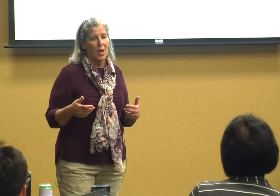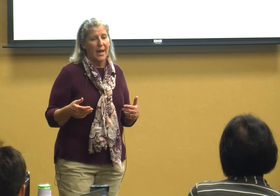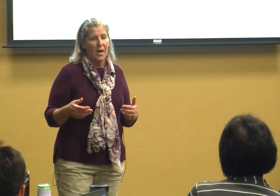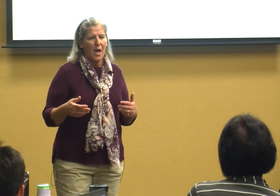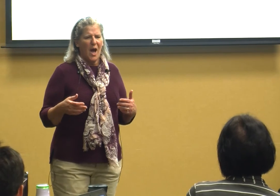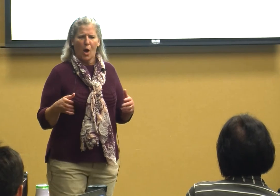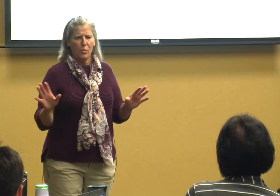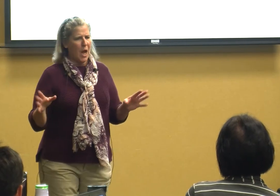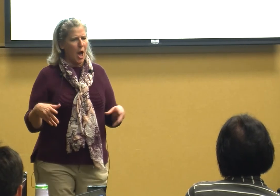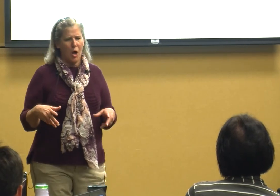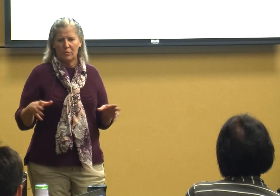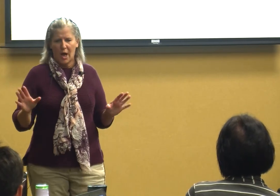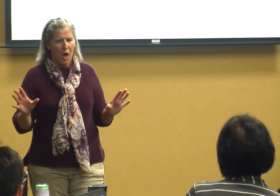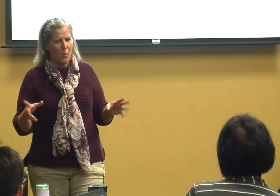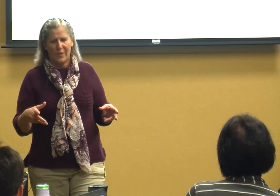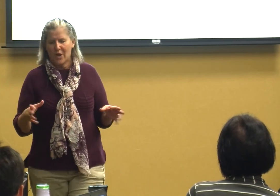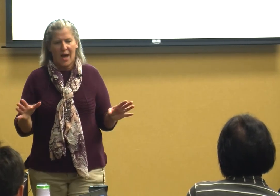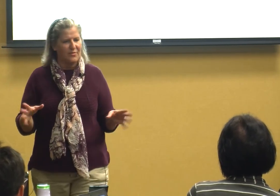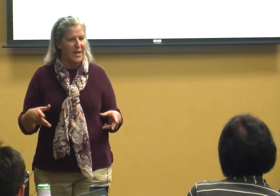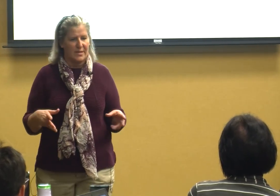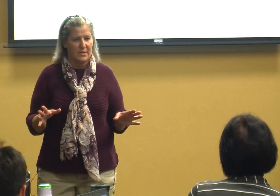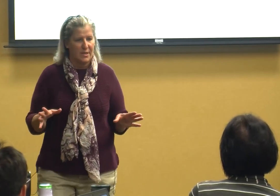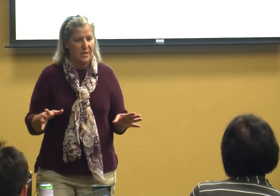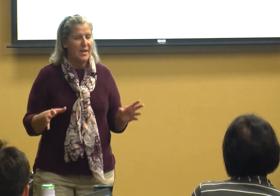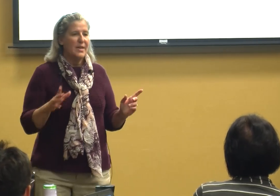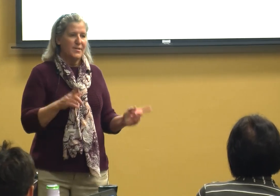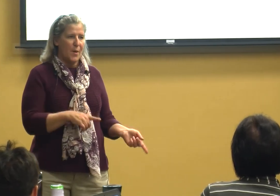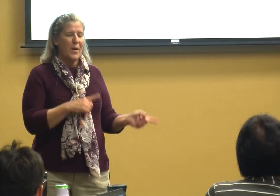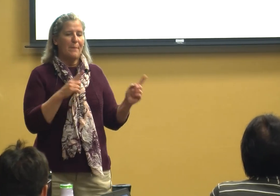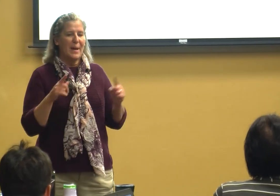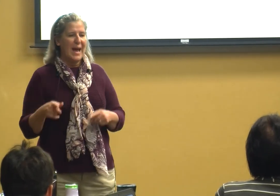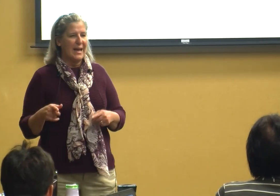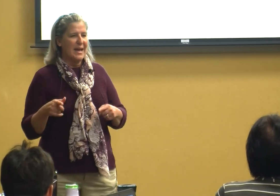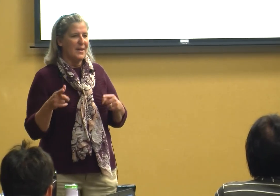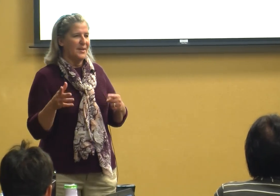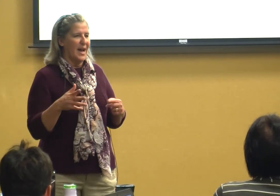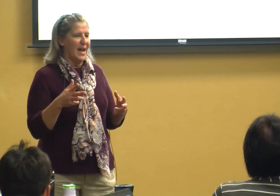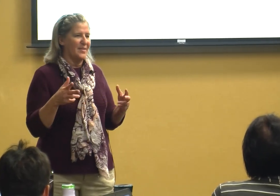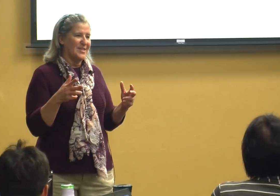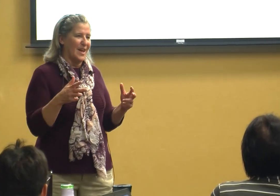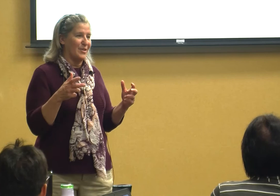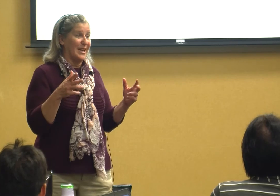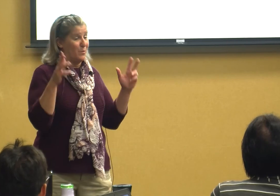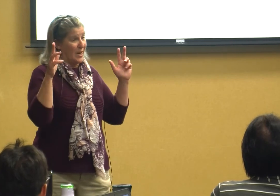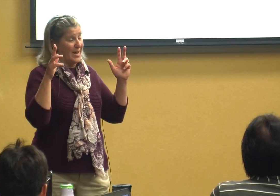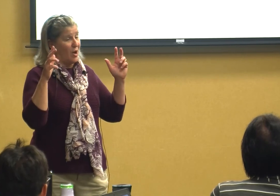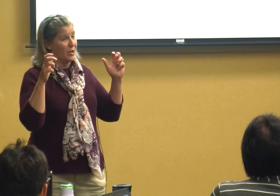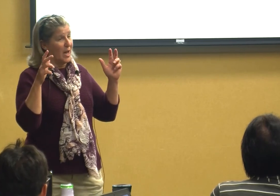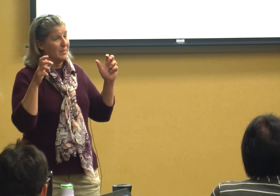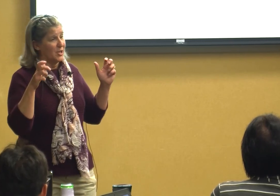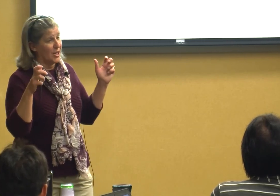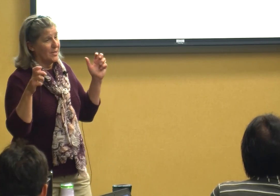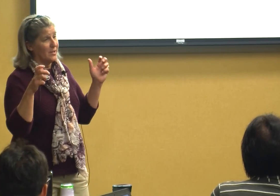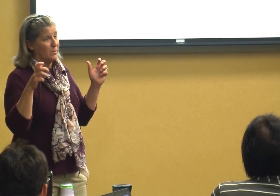like oh no no we've got this so I went back in and I had this lovely what I call come-to-Jesus with